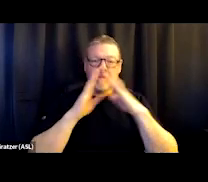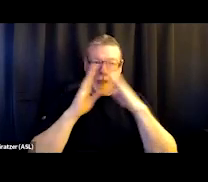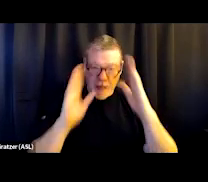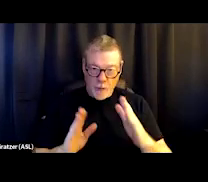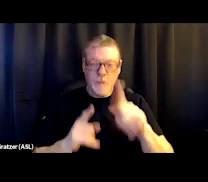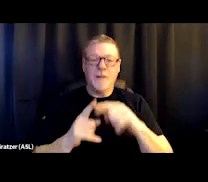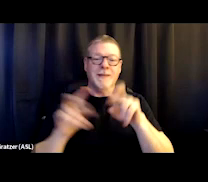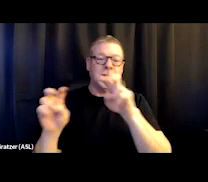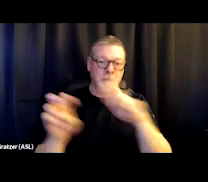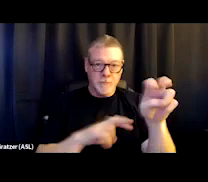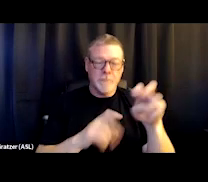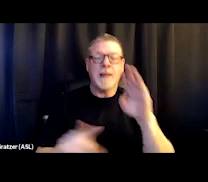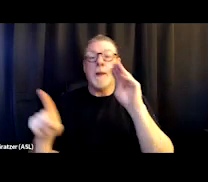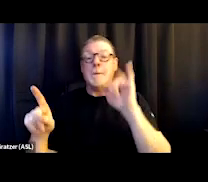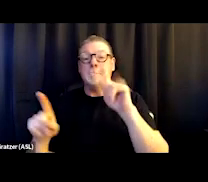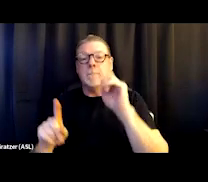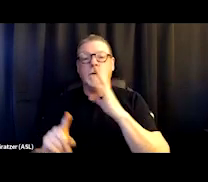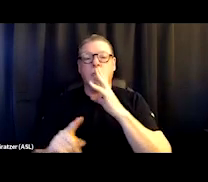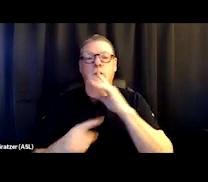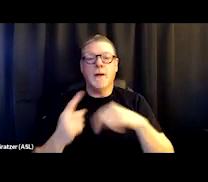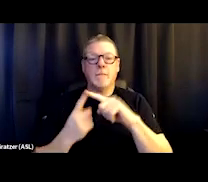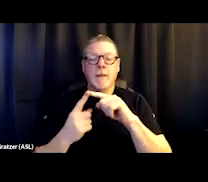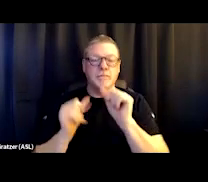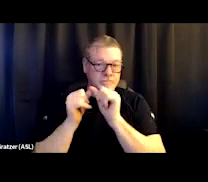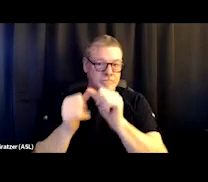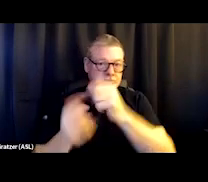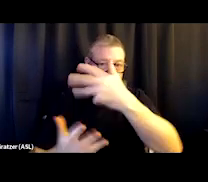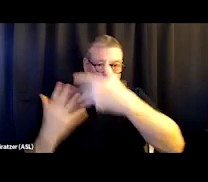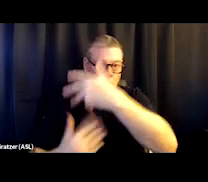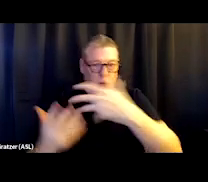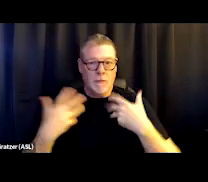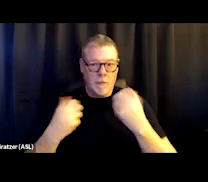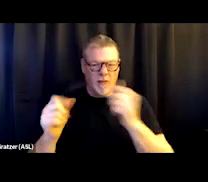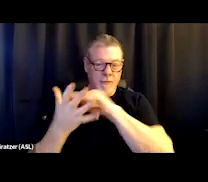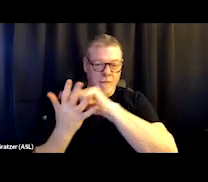and then Mike will get into the social determinants of health in each of those sections.